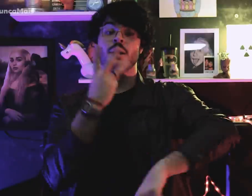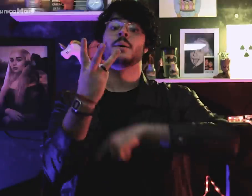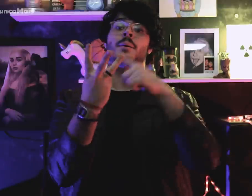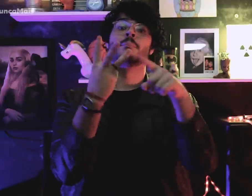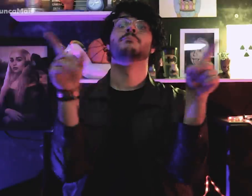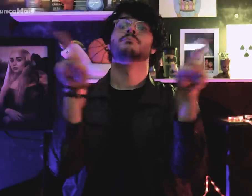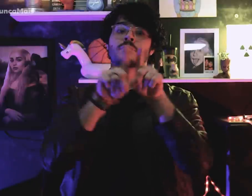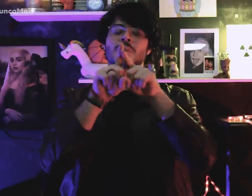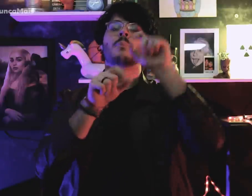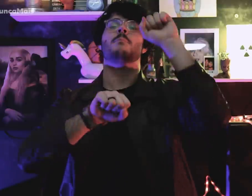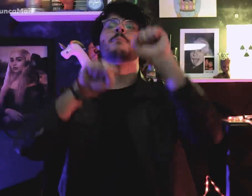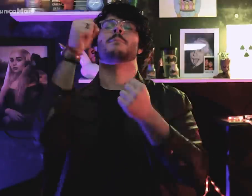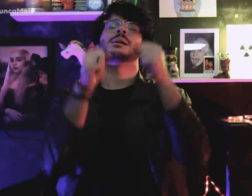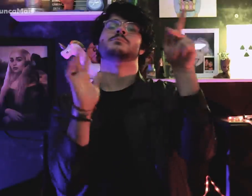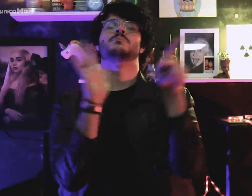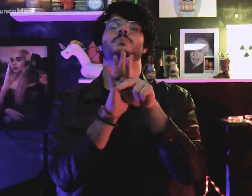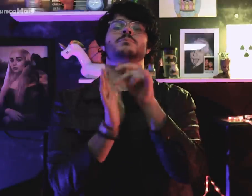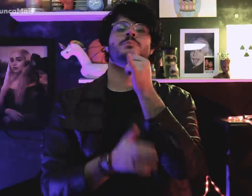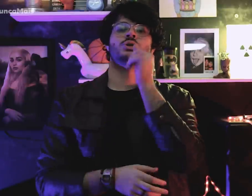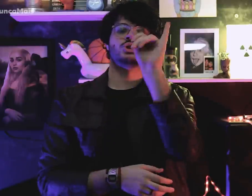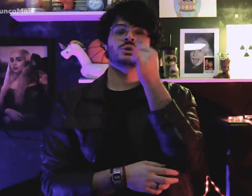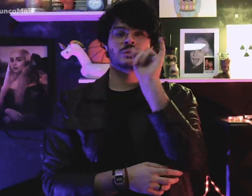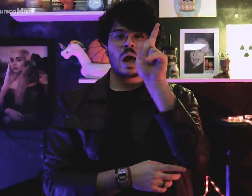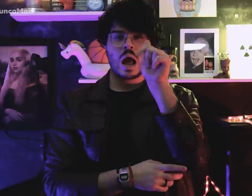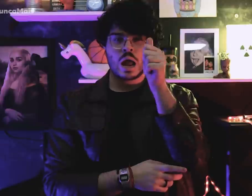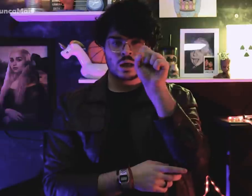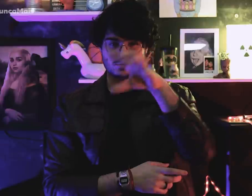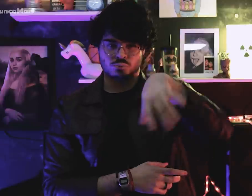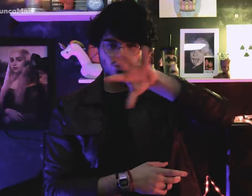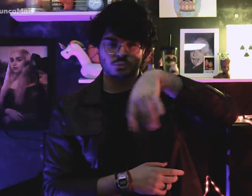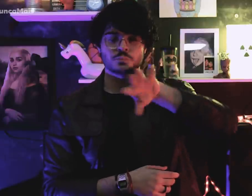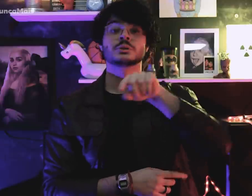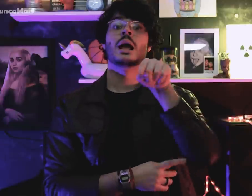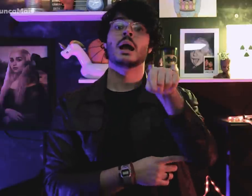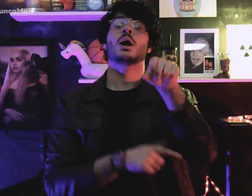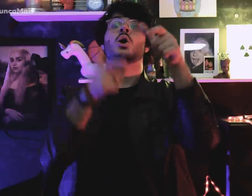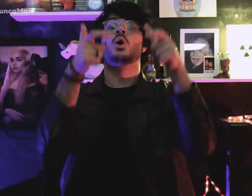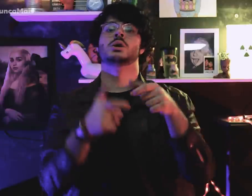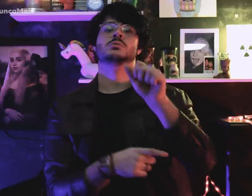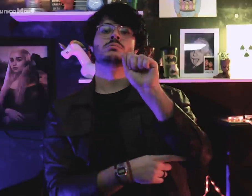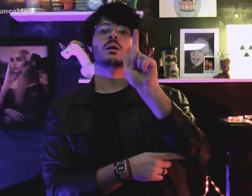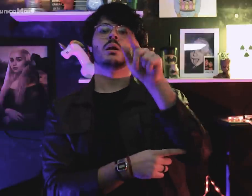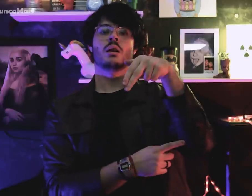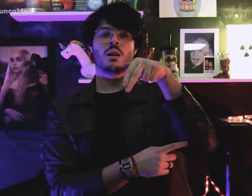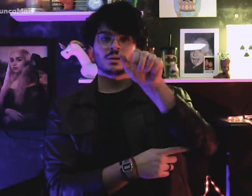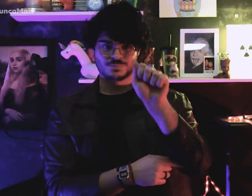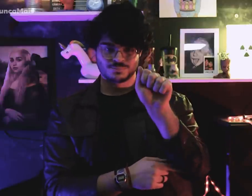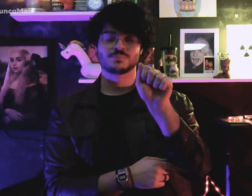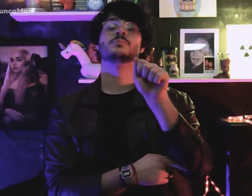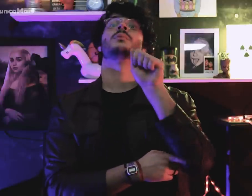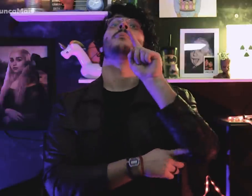usinas nucleares de Angra,